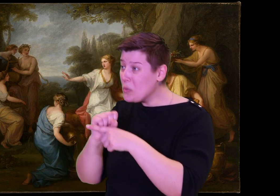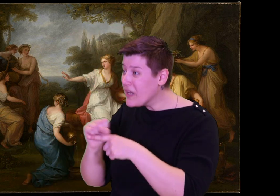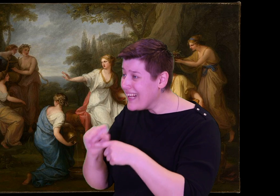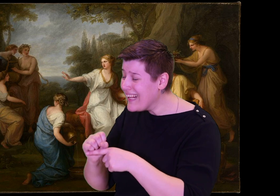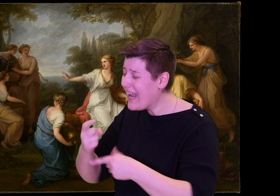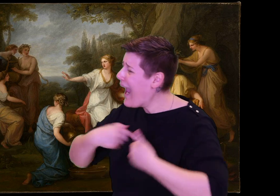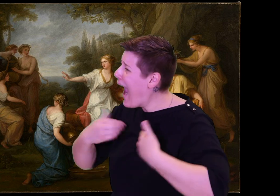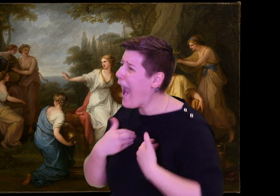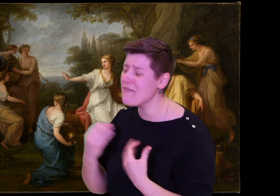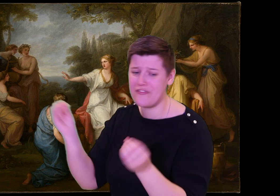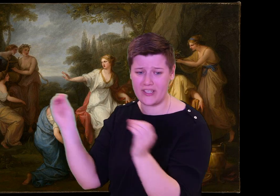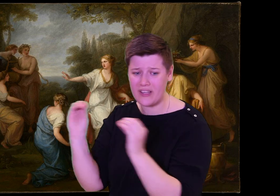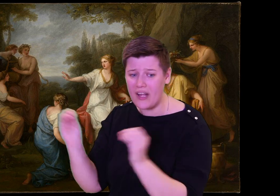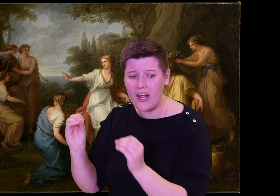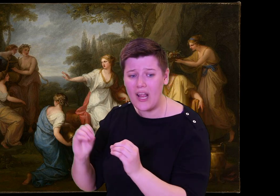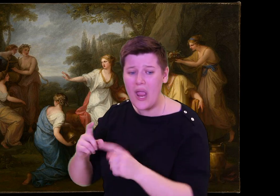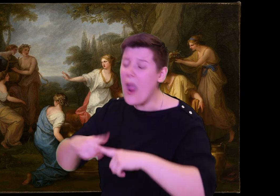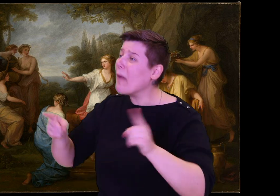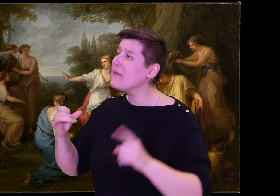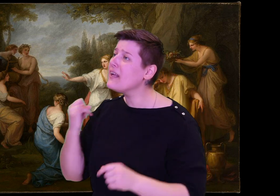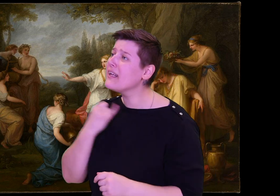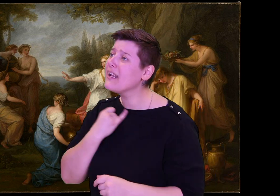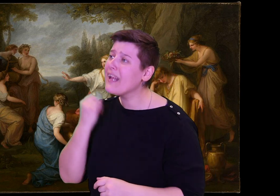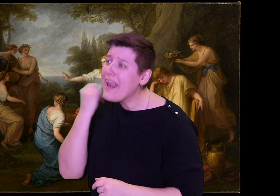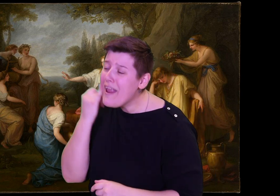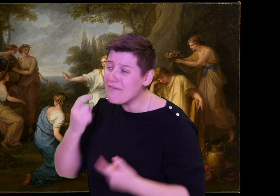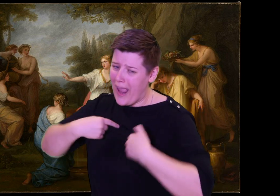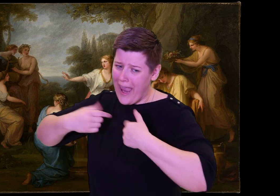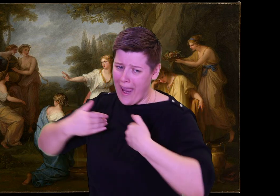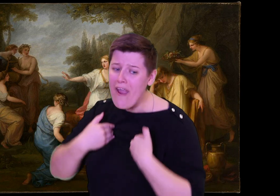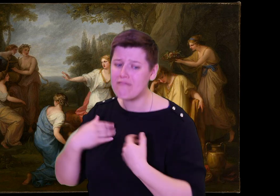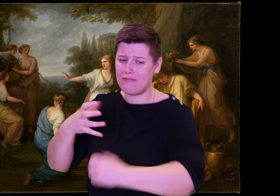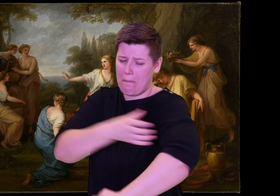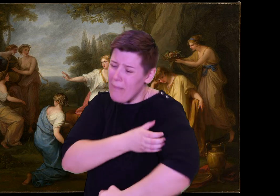The sons of all the nobles have shoved inside my house to court my mother,